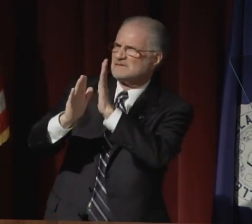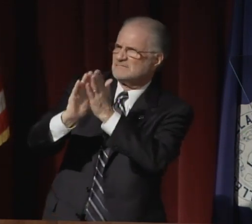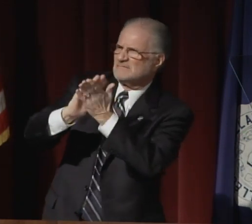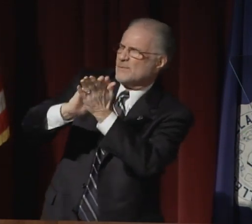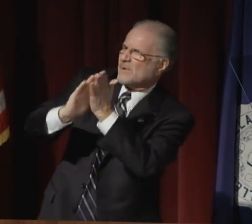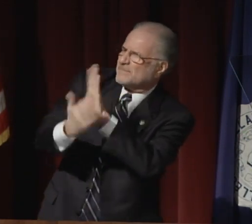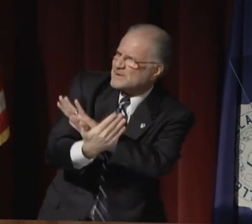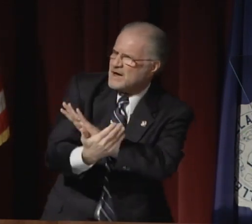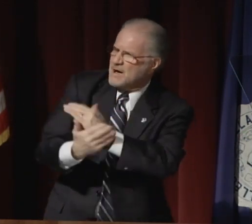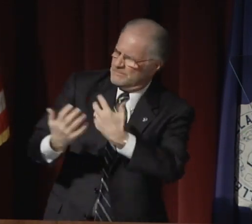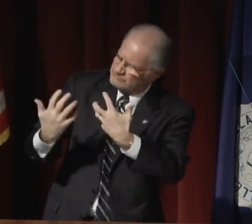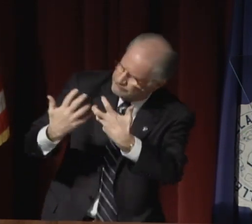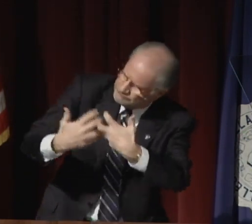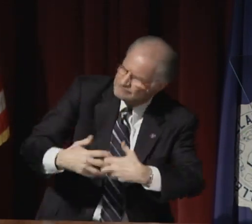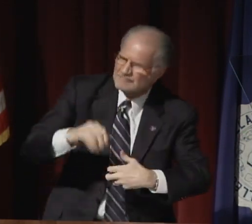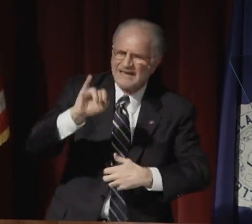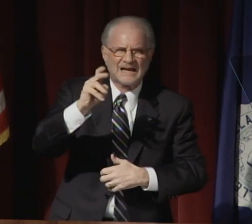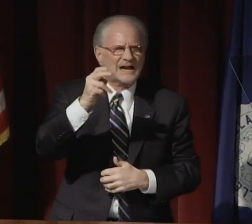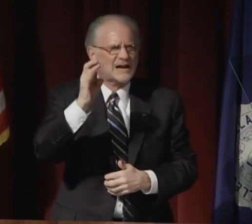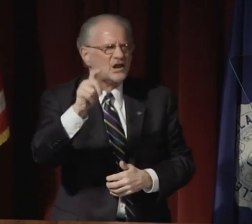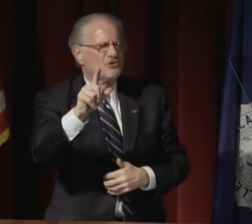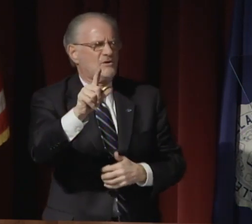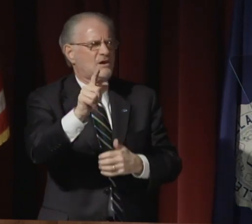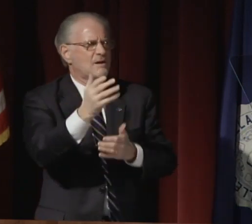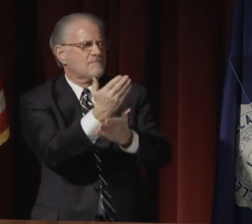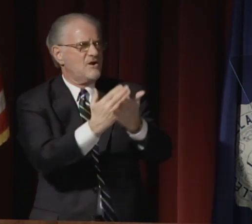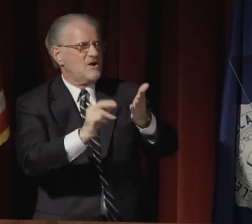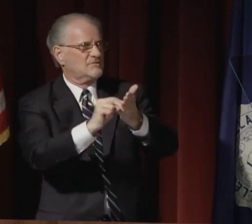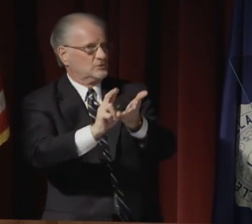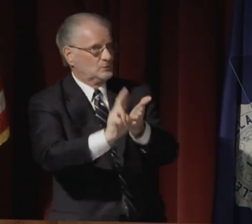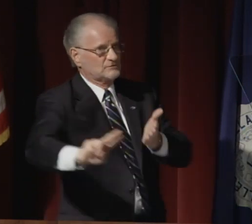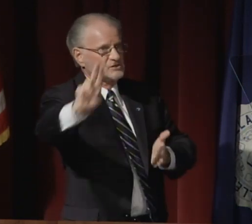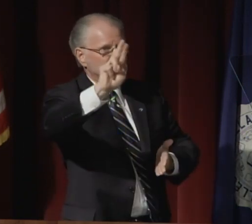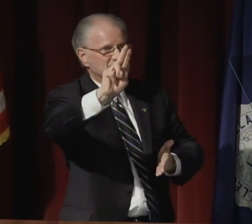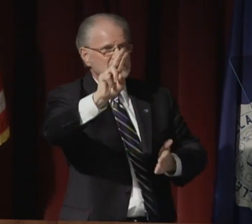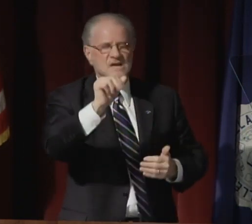The Clerc Center is a jewel on the Gallaudet campus.